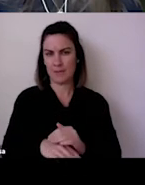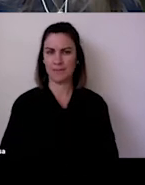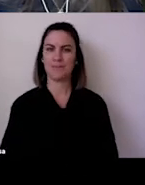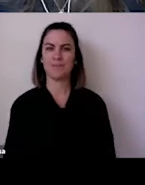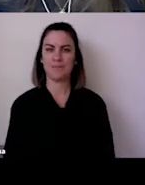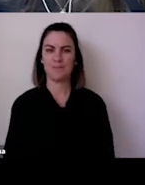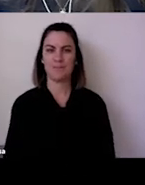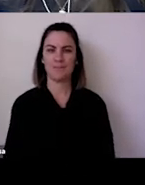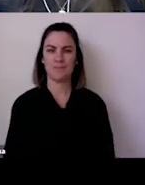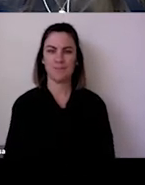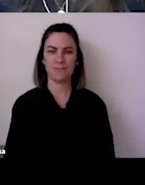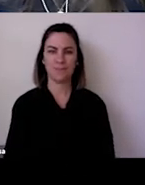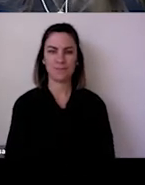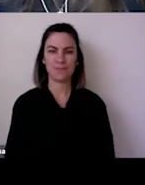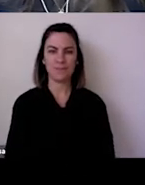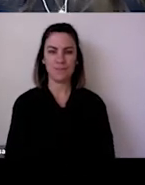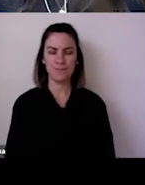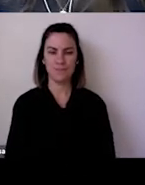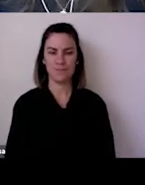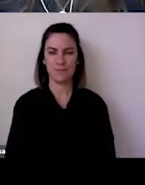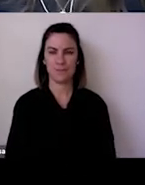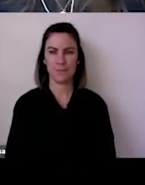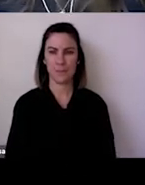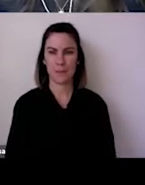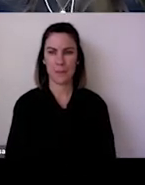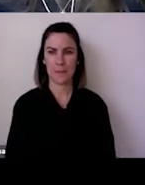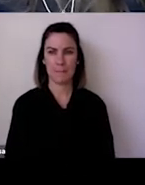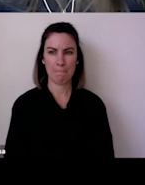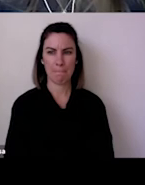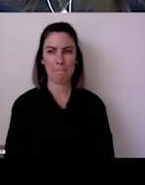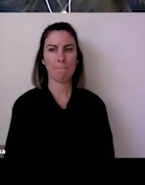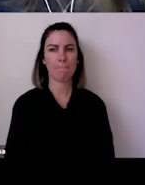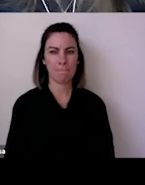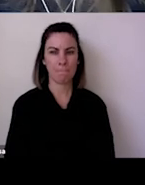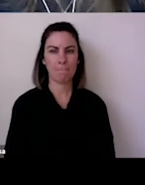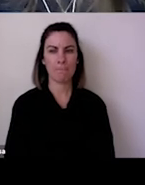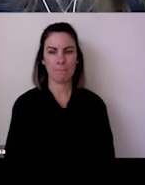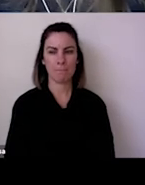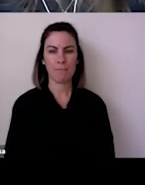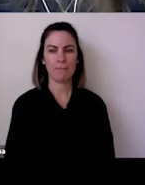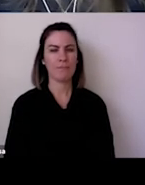respond to some of the social issues that are emerging, like the ones that have come up today.